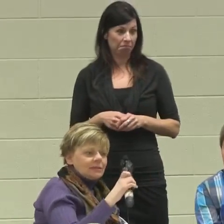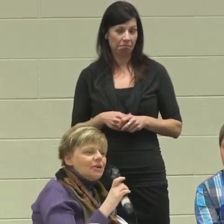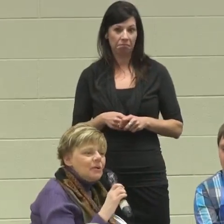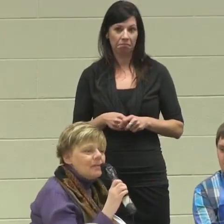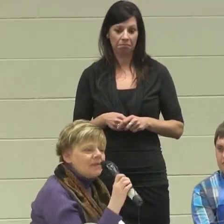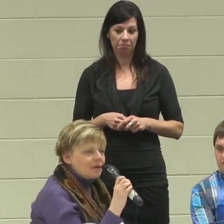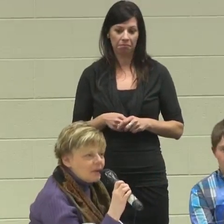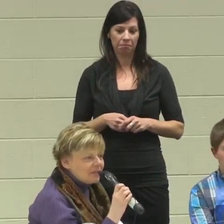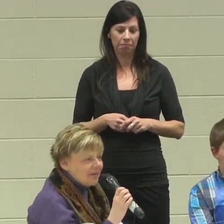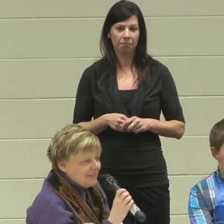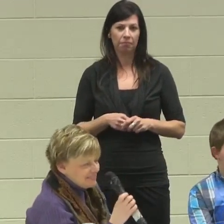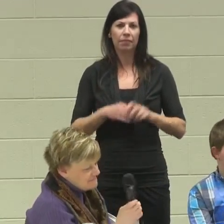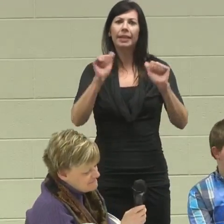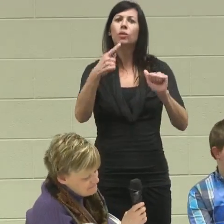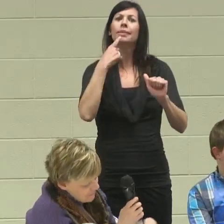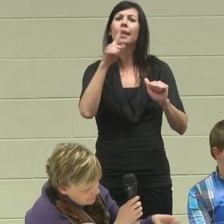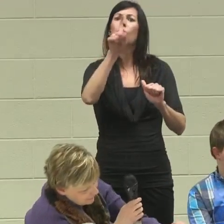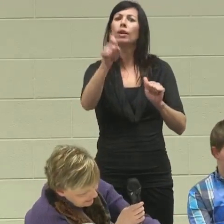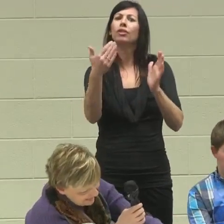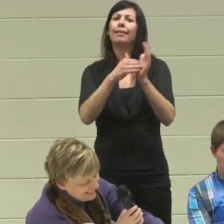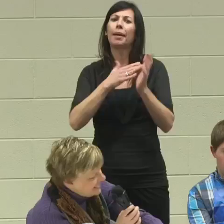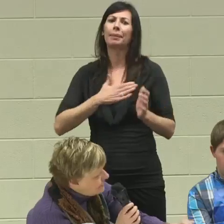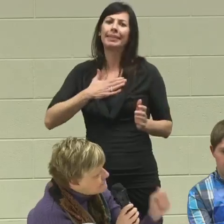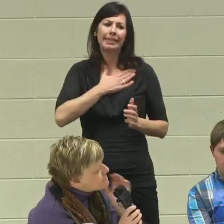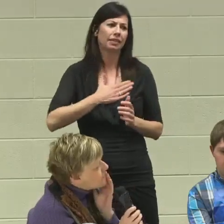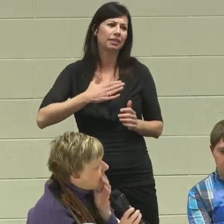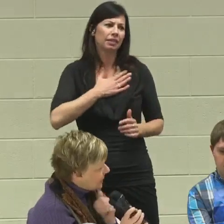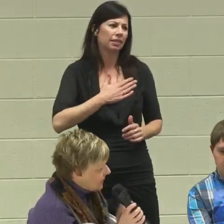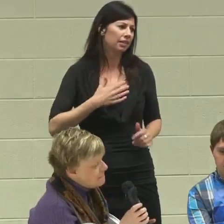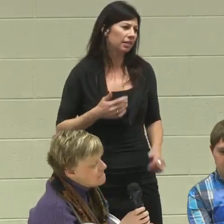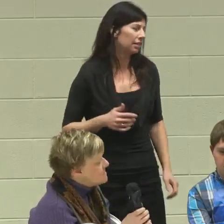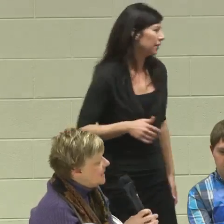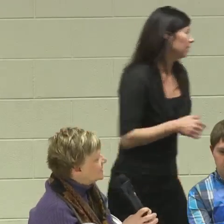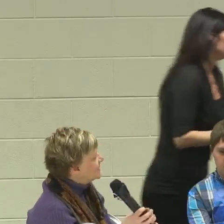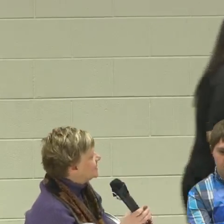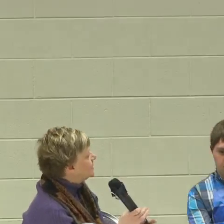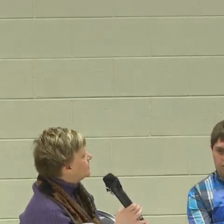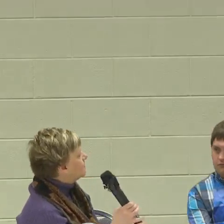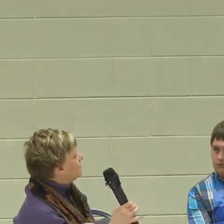Can you repeat the question? (Tina) "I was long winded, sorry?"